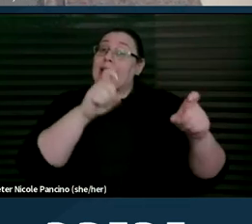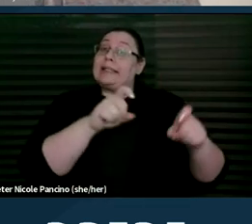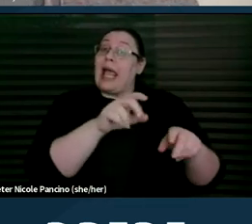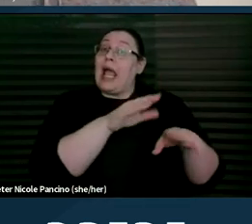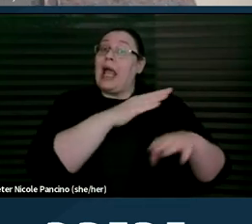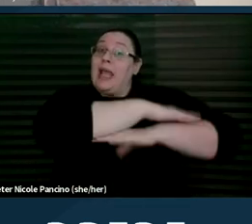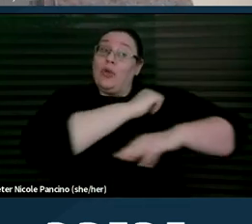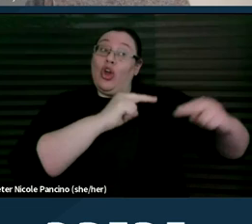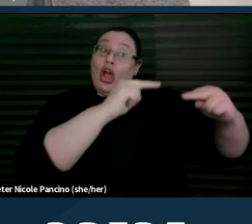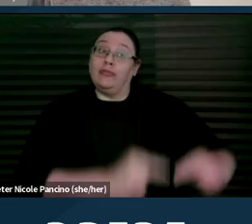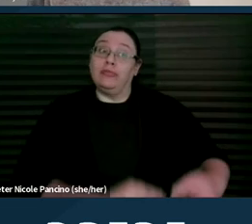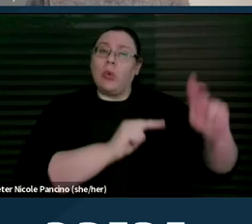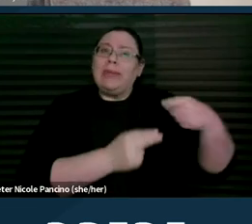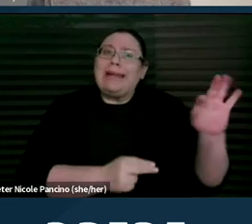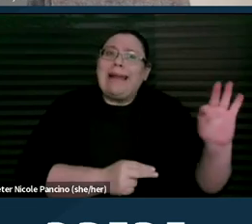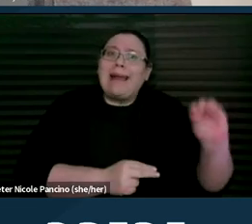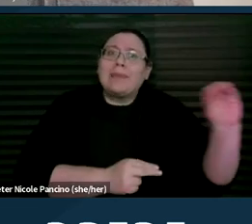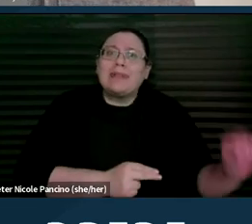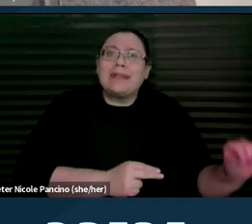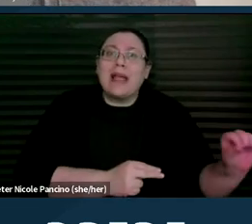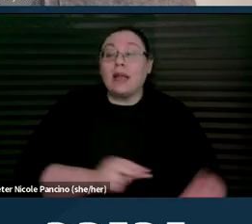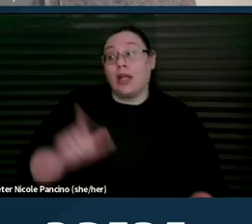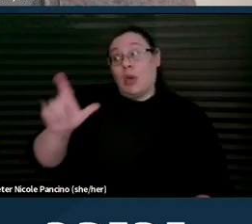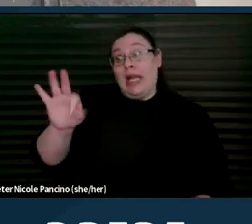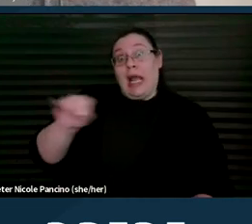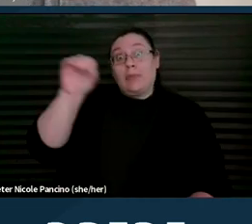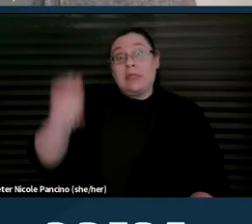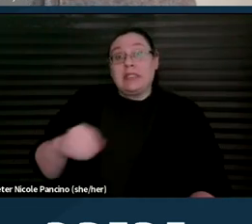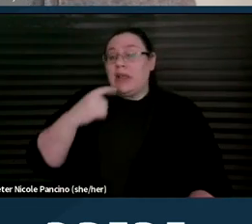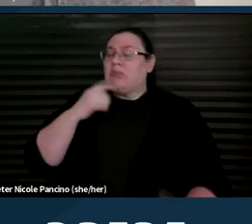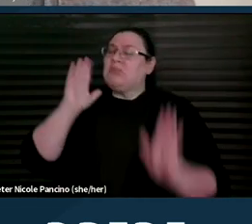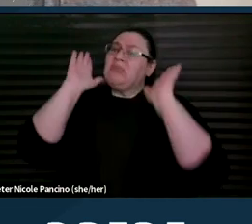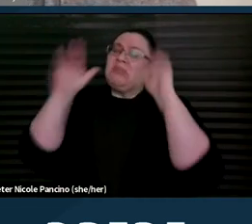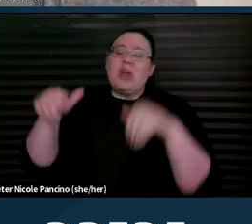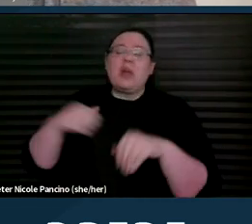and 29% said they would just examine the patient in their wheelchair,